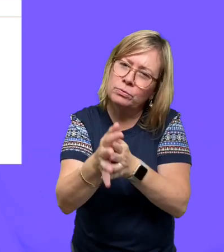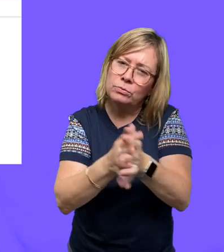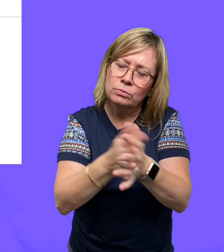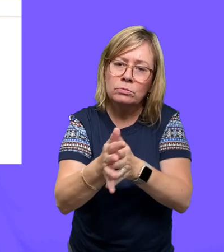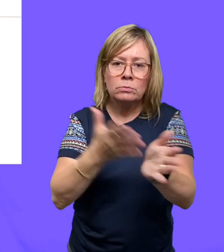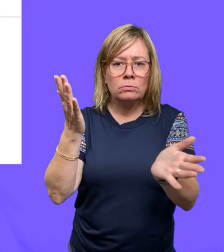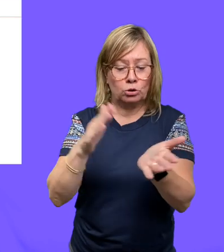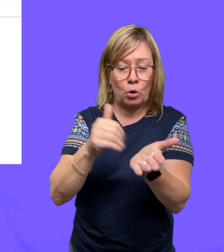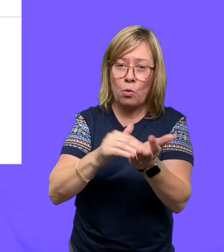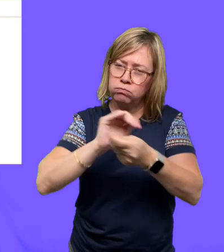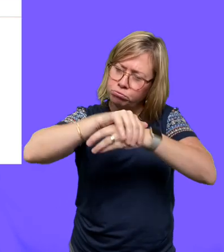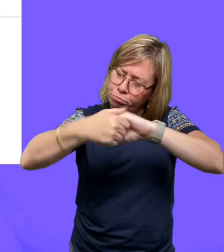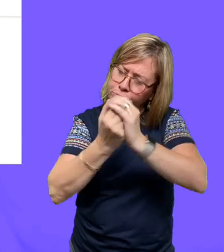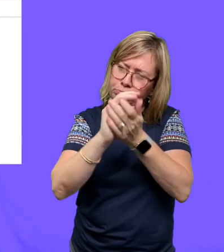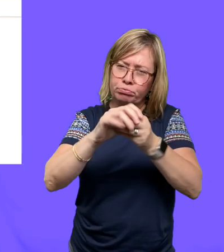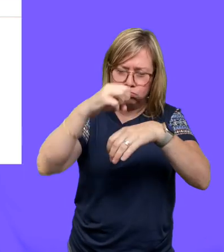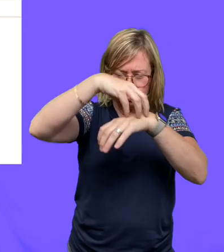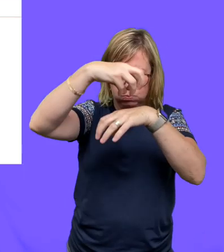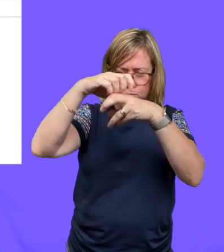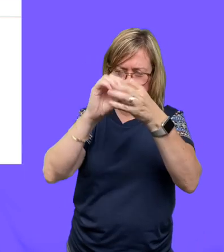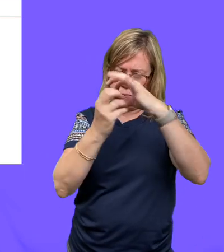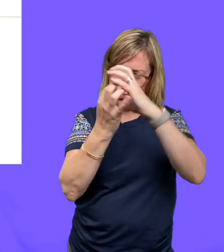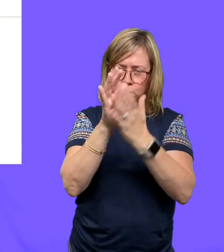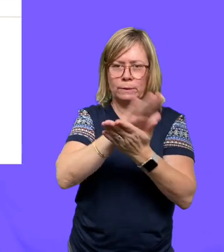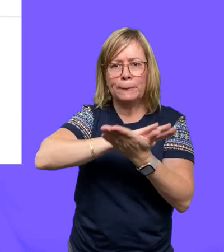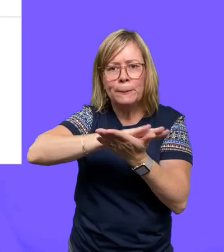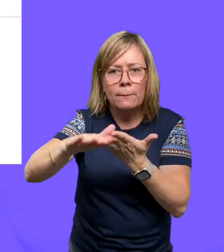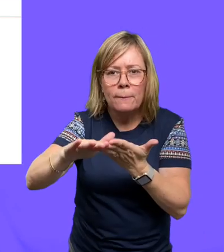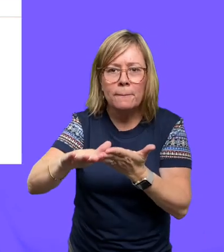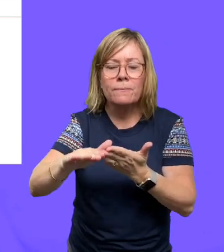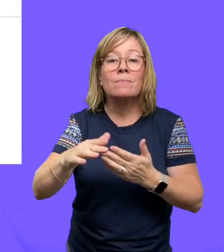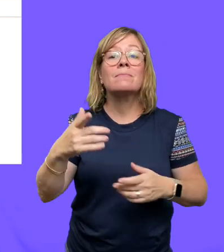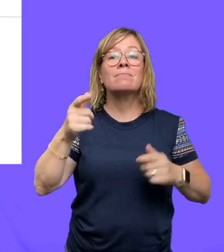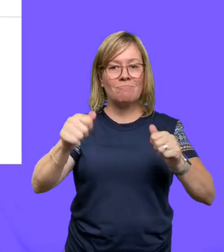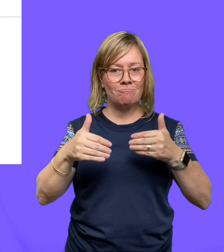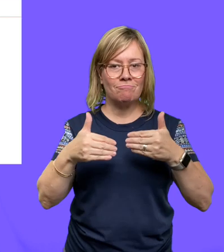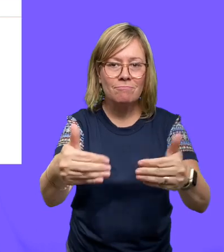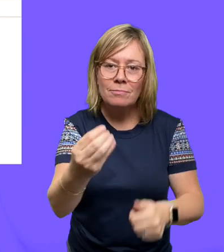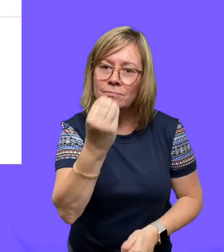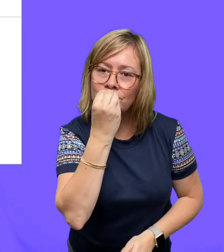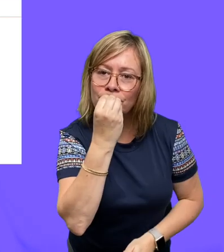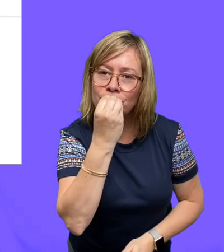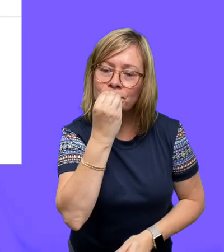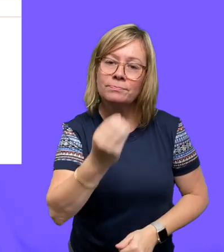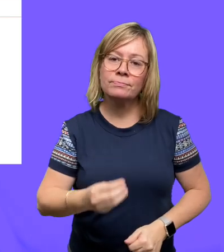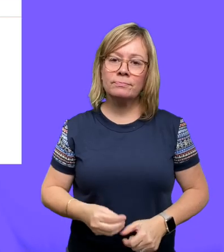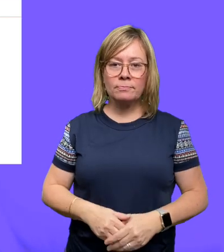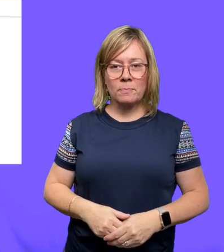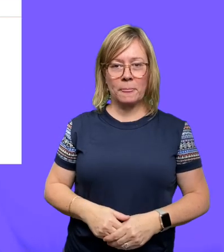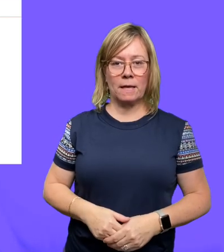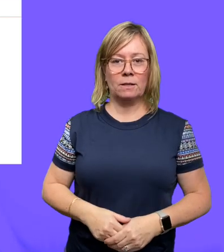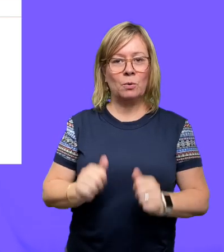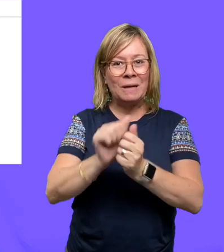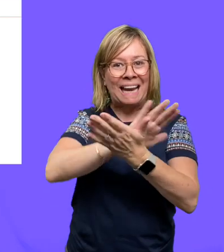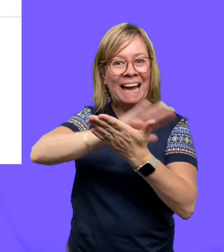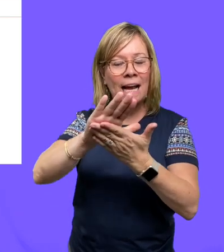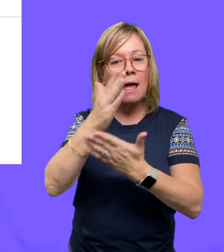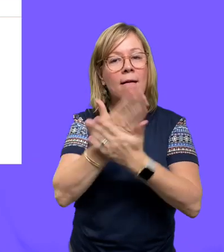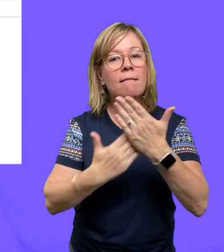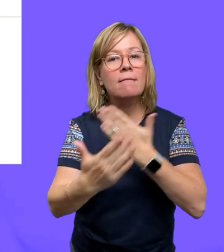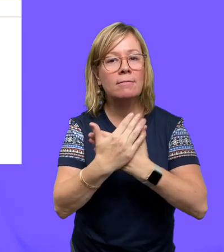Use soap and work up a good lather, then you can go ahead and eat with clean hands.